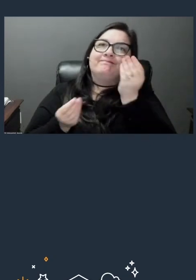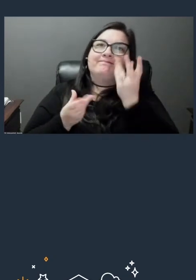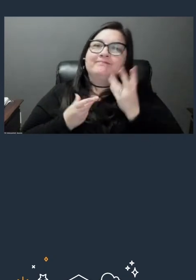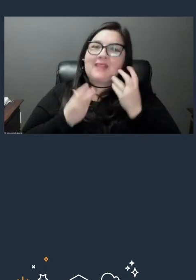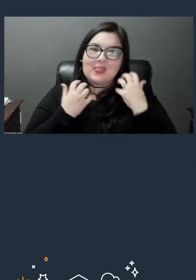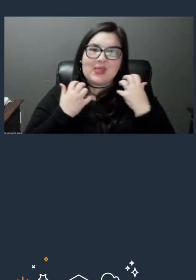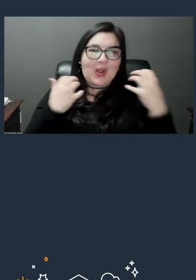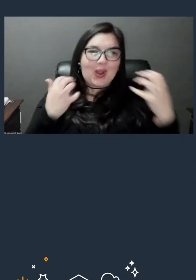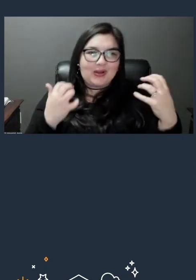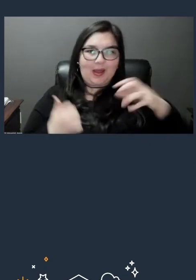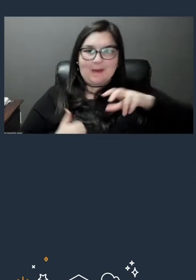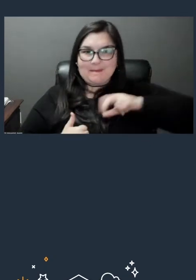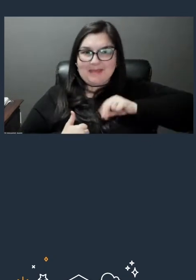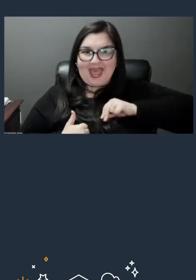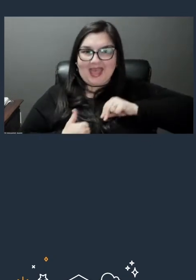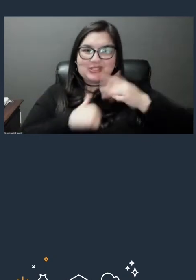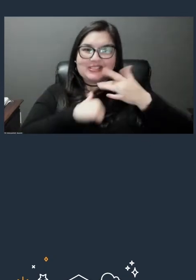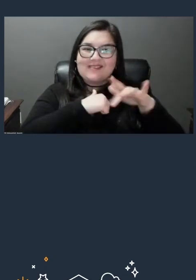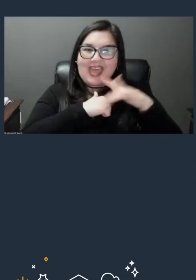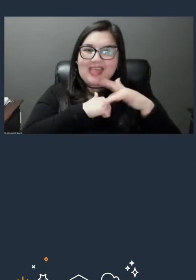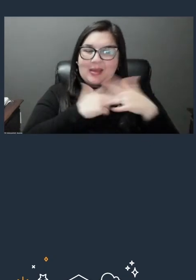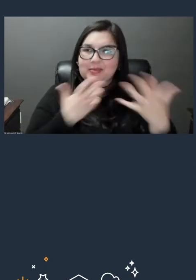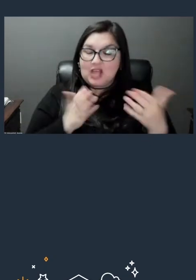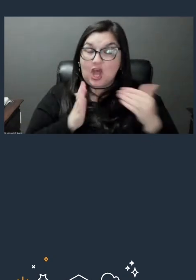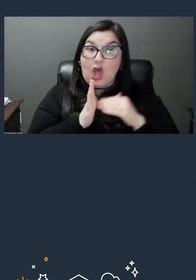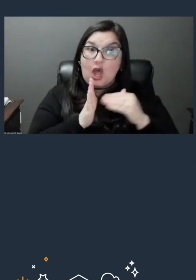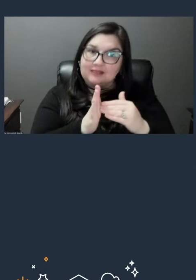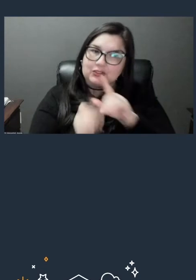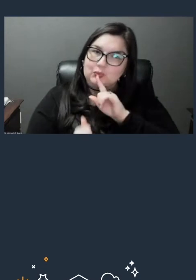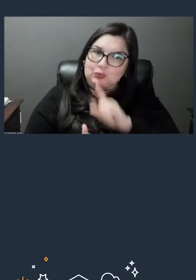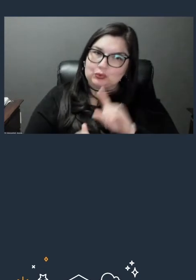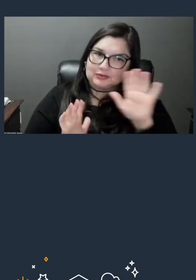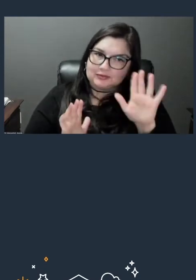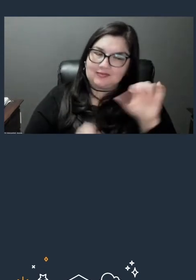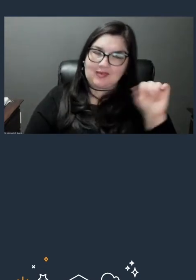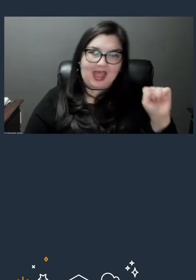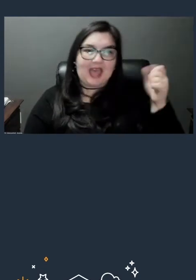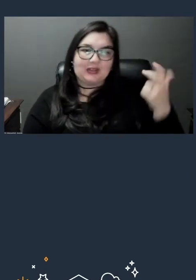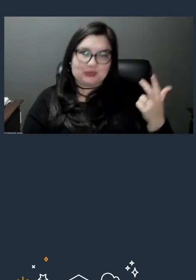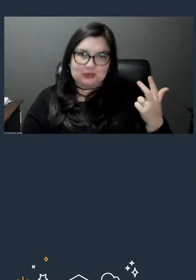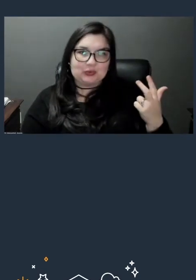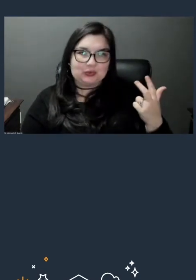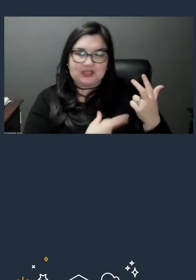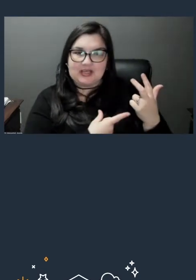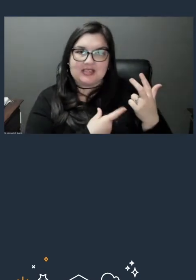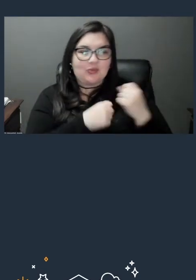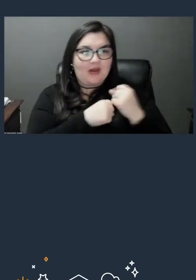You know, 'cause it's often true, S3 is one of these very foundational services in AWS,